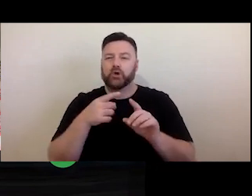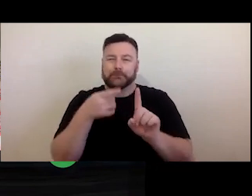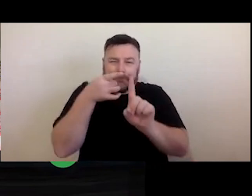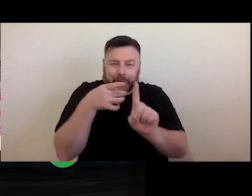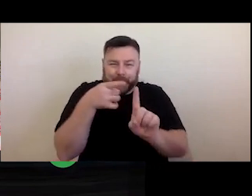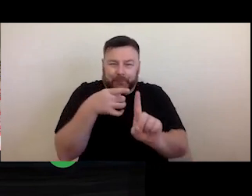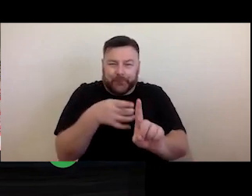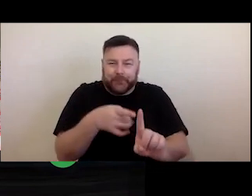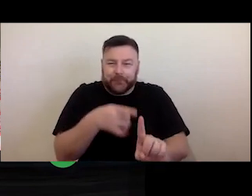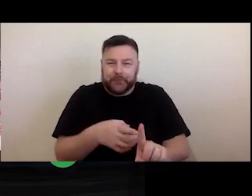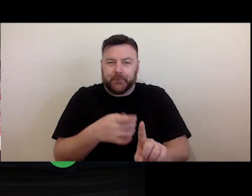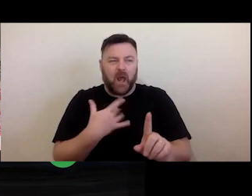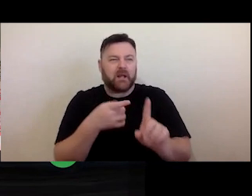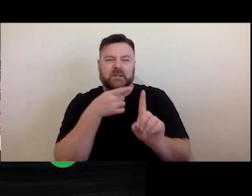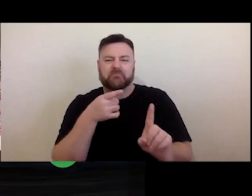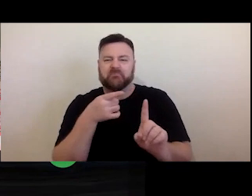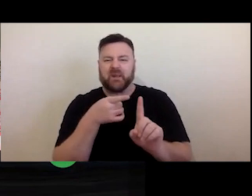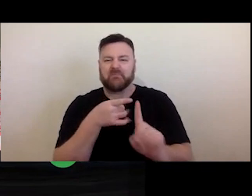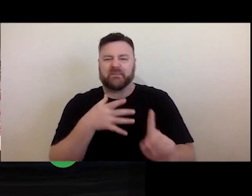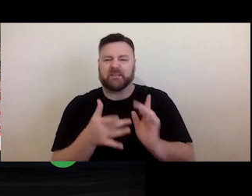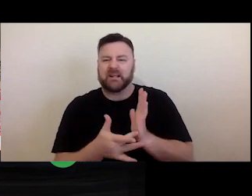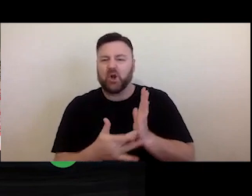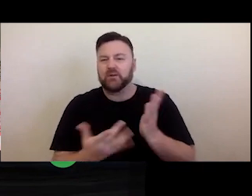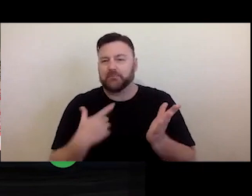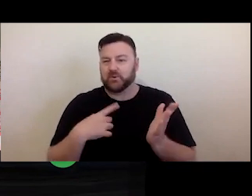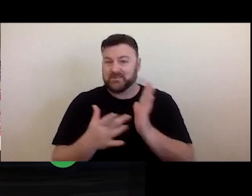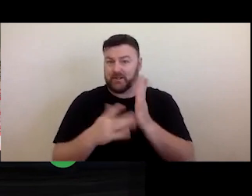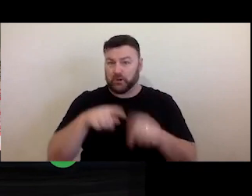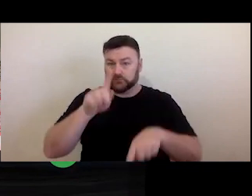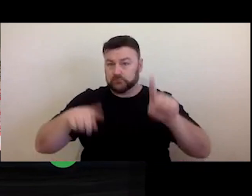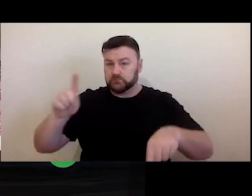technology or something because, of course, technology changes rapidly.